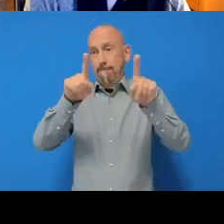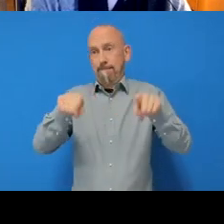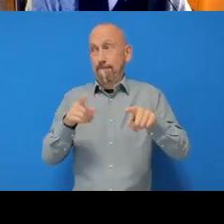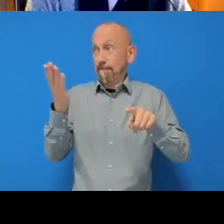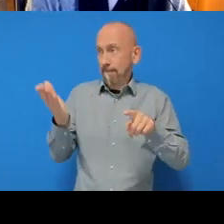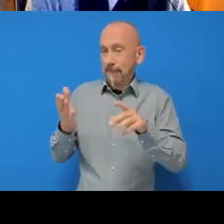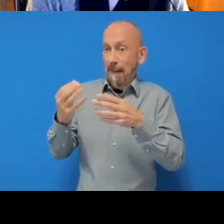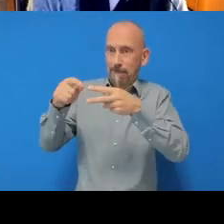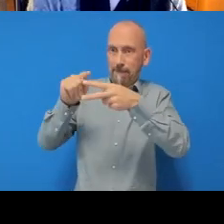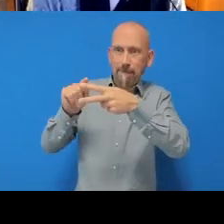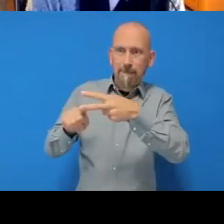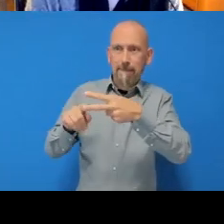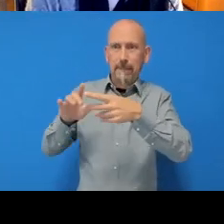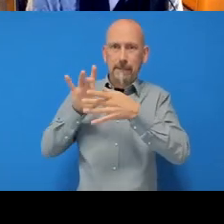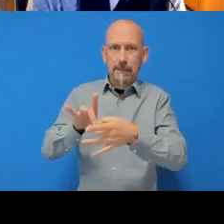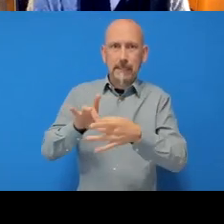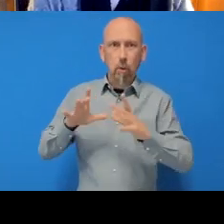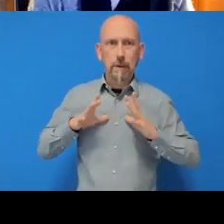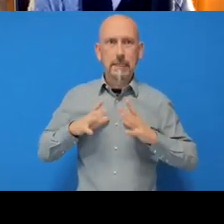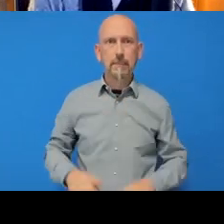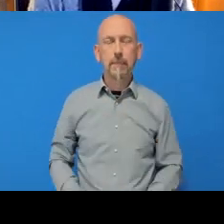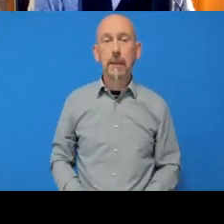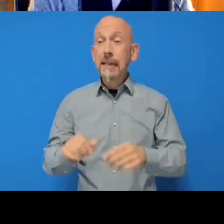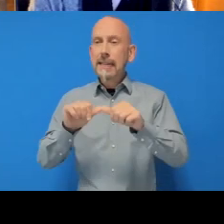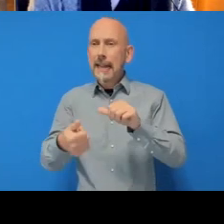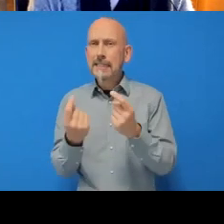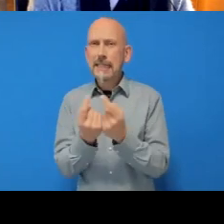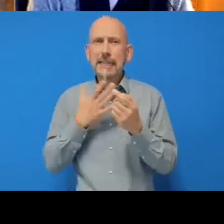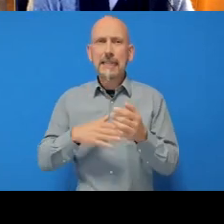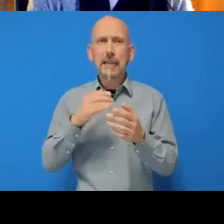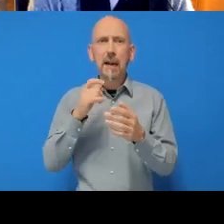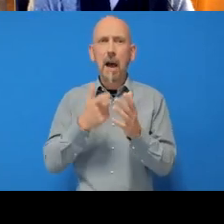this RSA key. So what this means is it's kind of like a